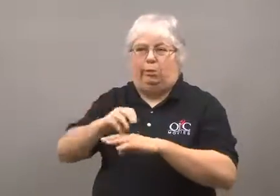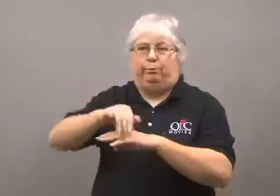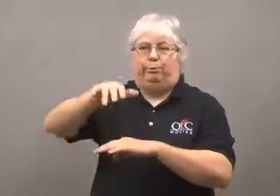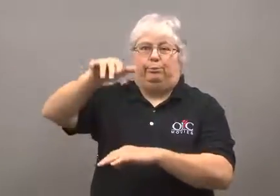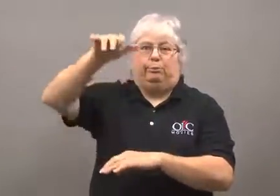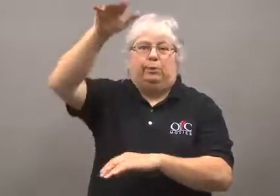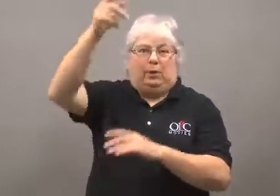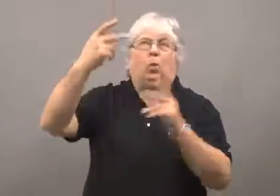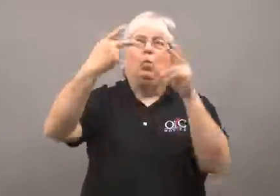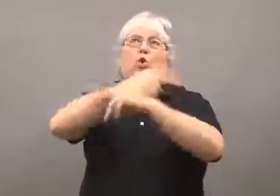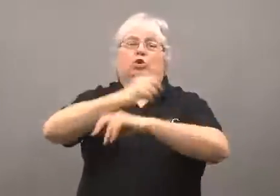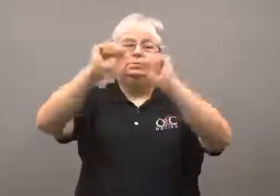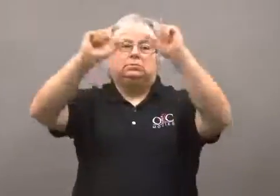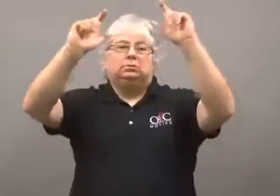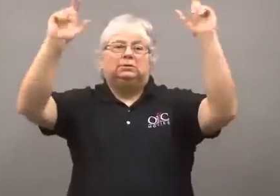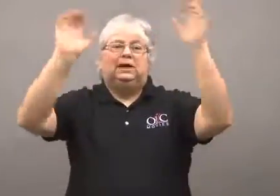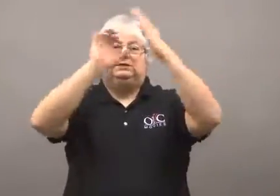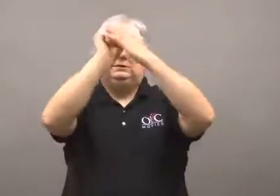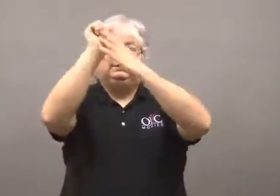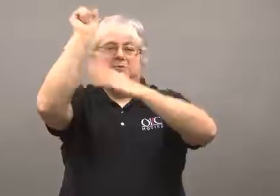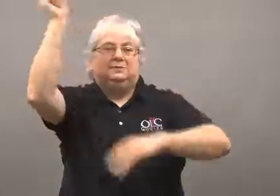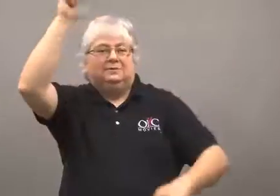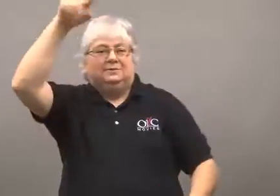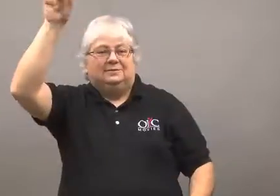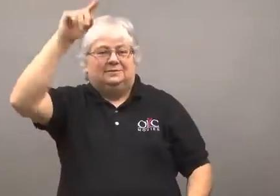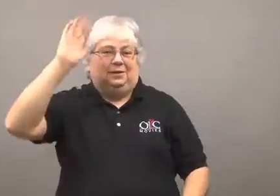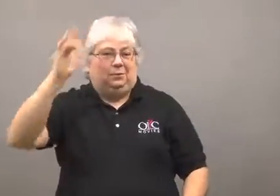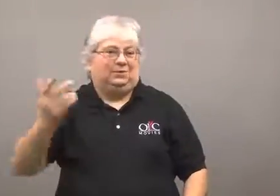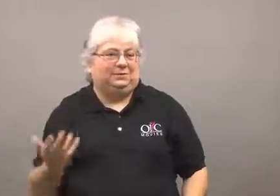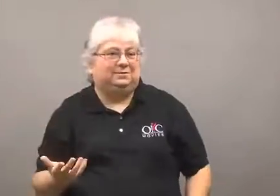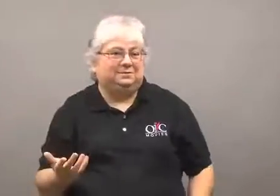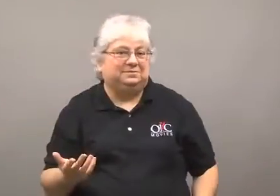it will go into the atmosphere and make that ozone hole worse.